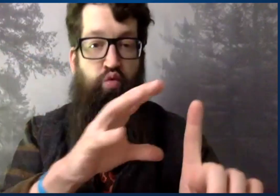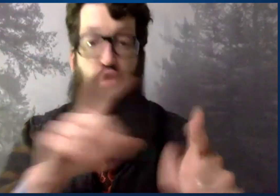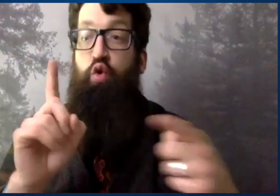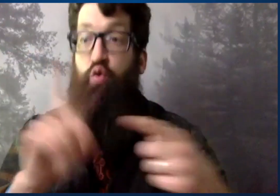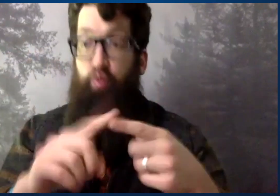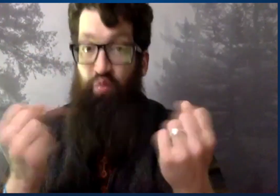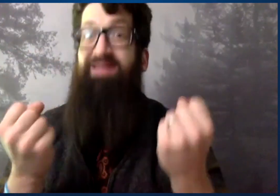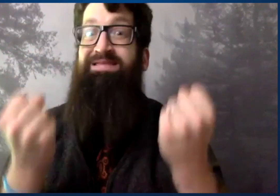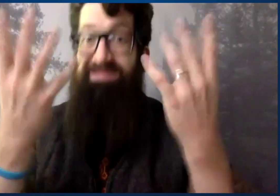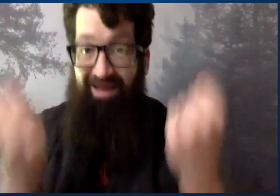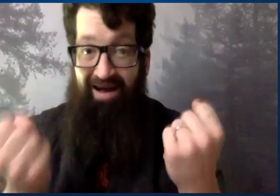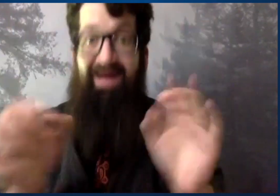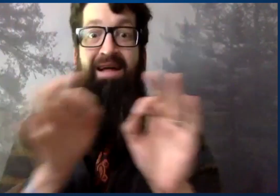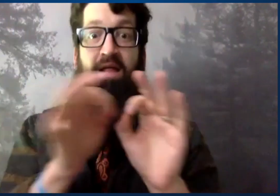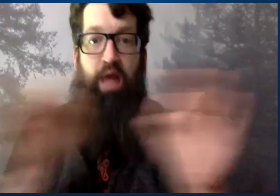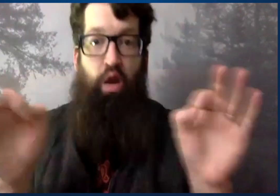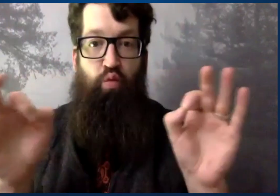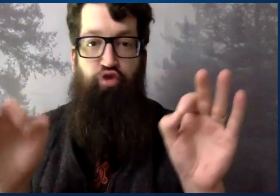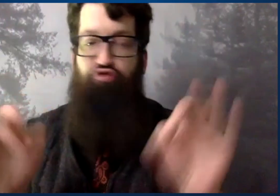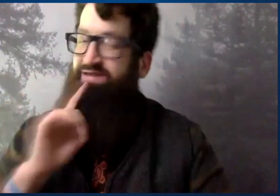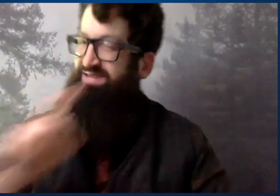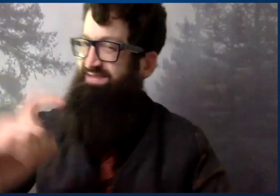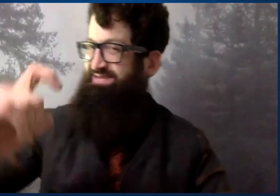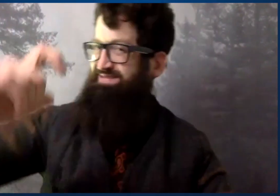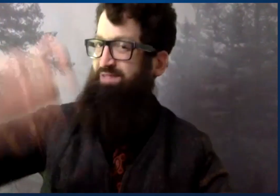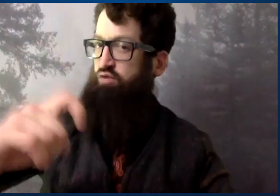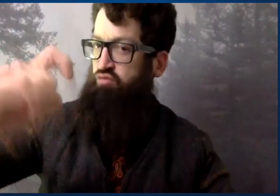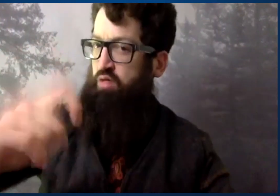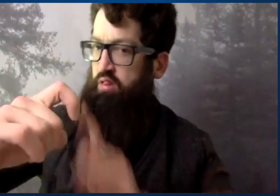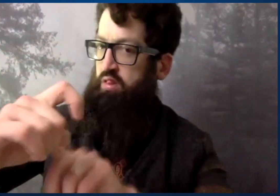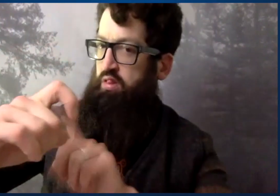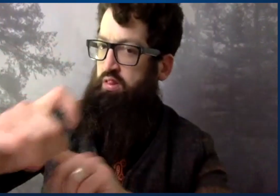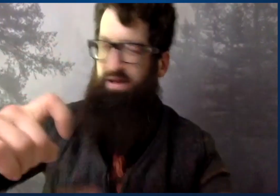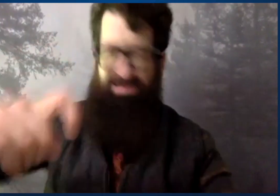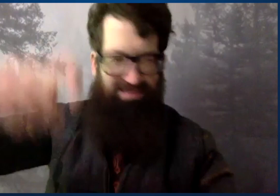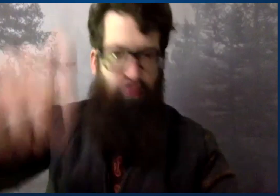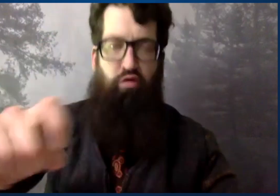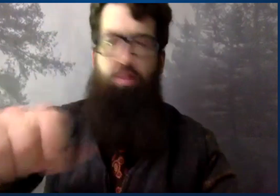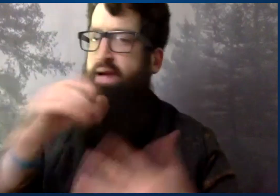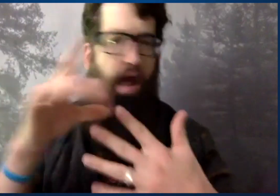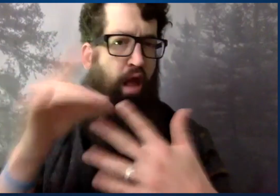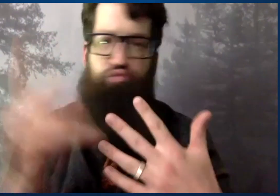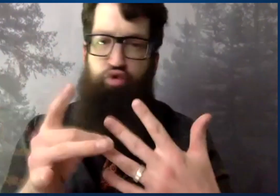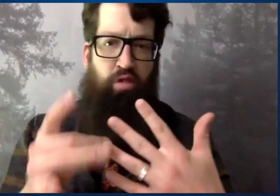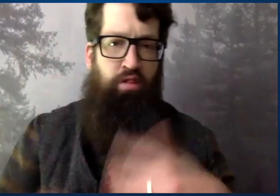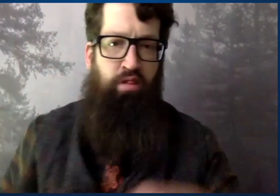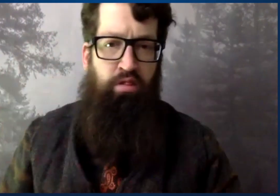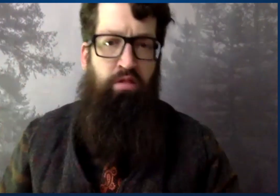Early exposure is critical to sign language. We all know this. It's essential.